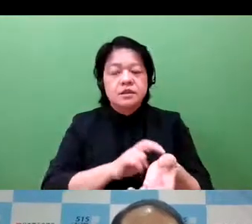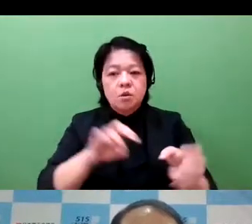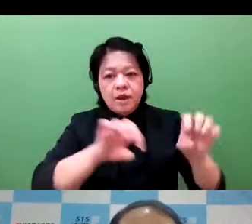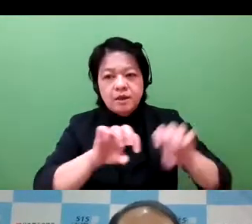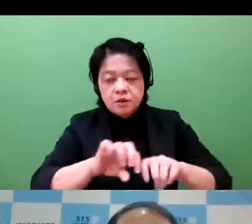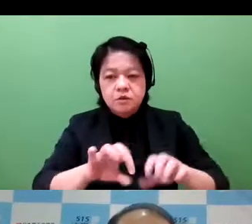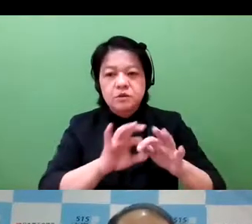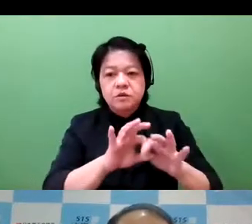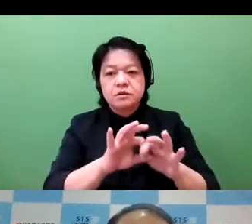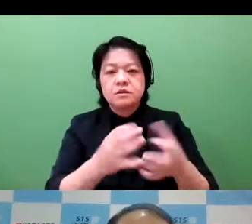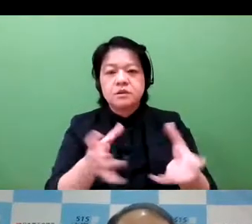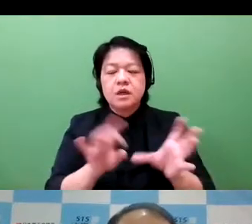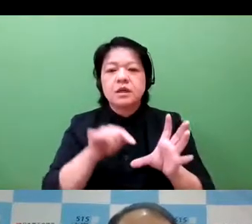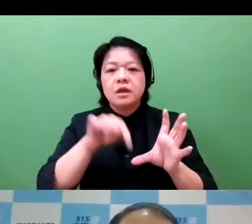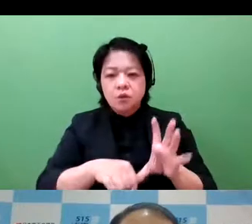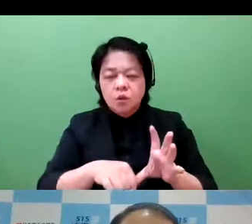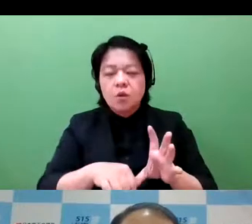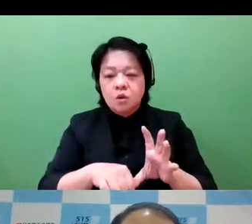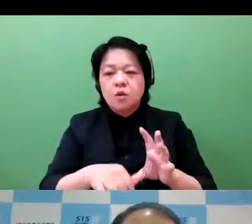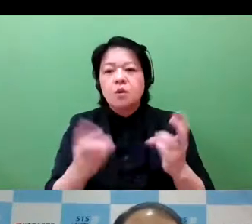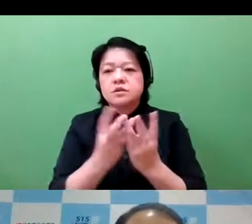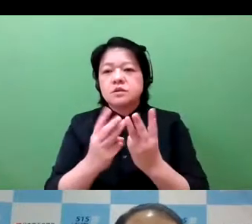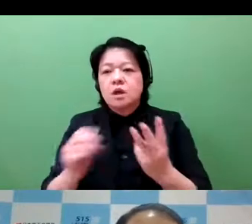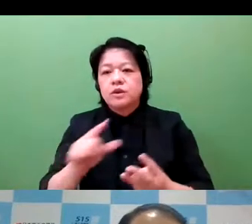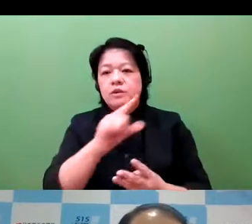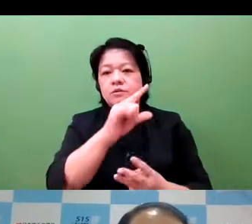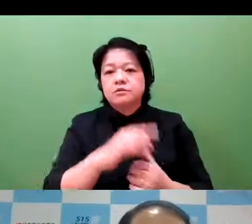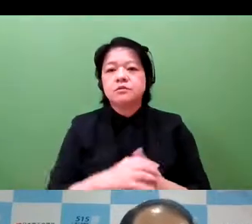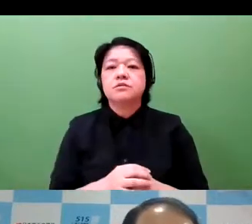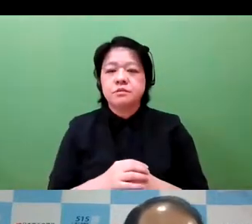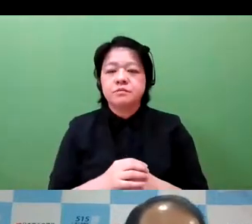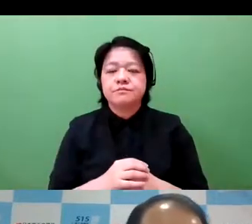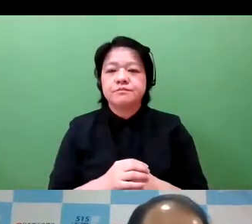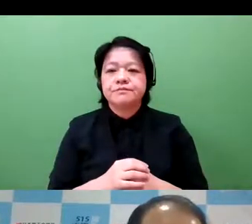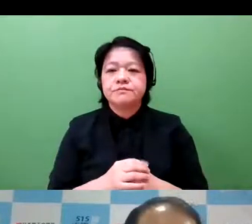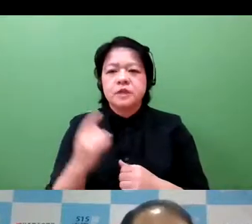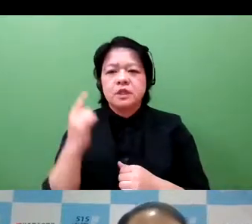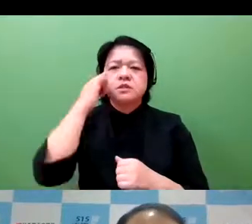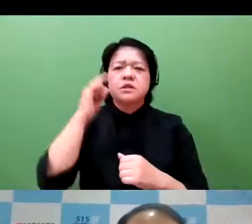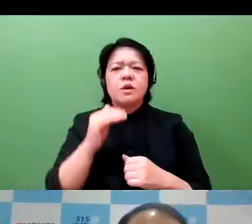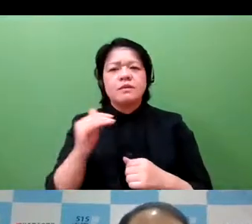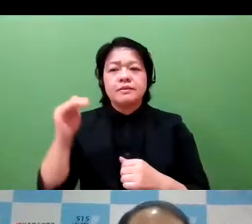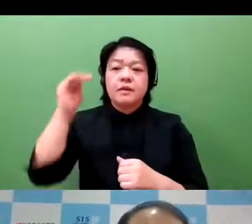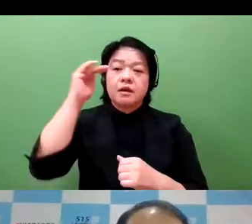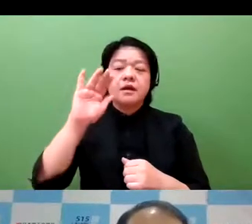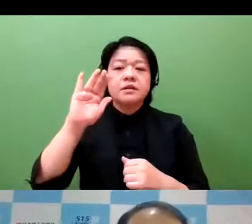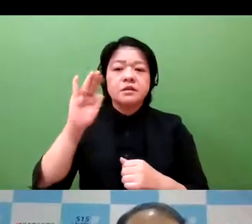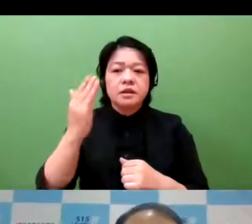The startups are increasing. However, even while there's a high level of consciousness,